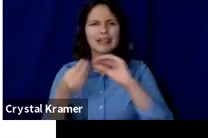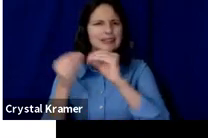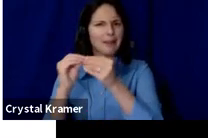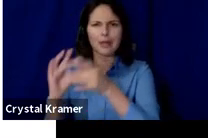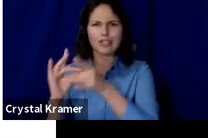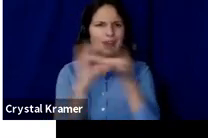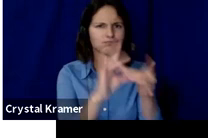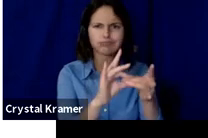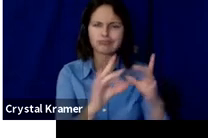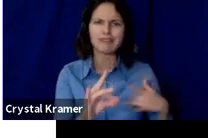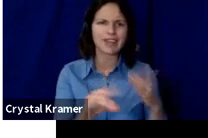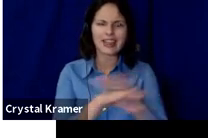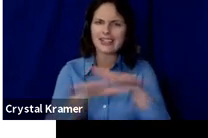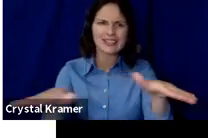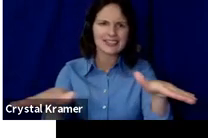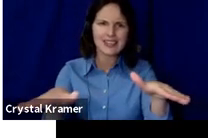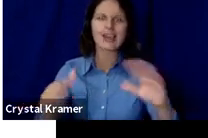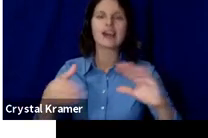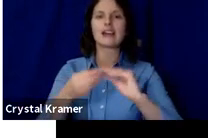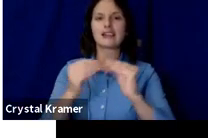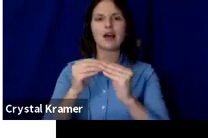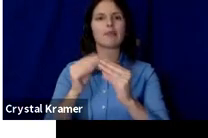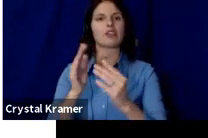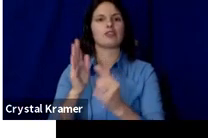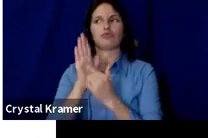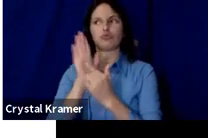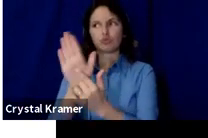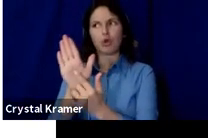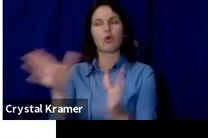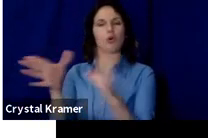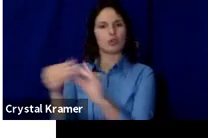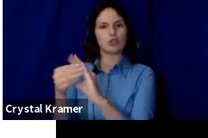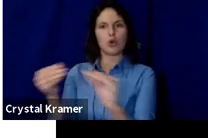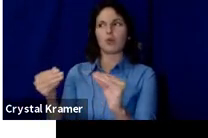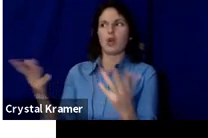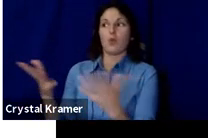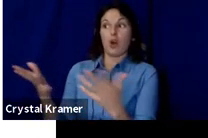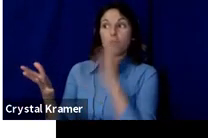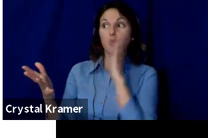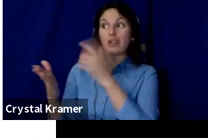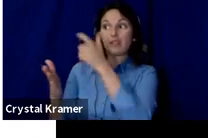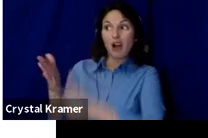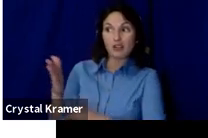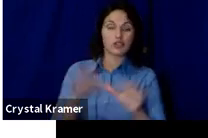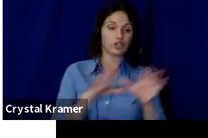They simply tell the story of what it costs to do what you want to do.